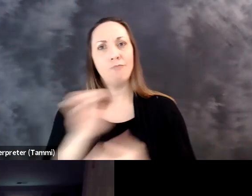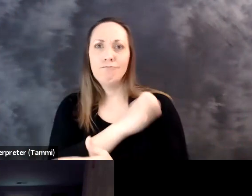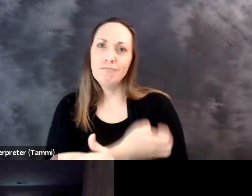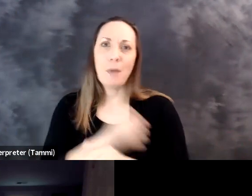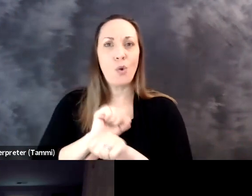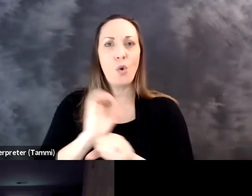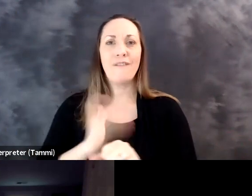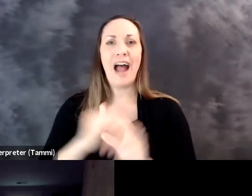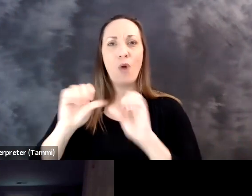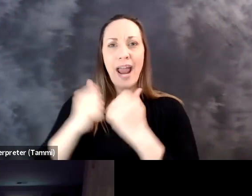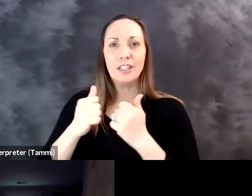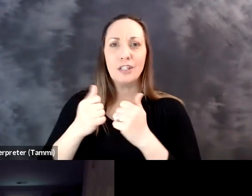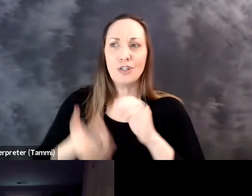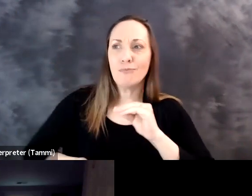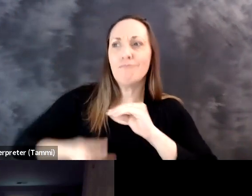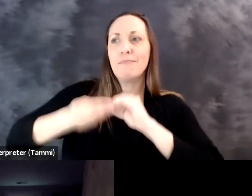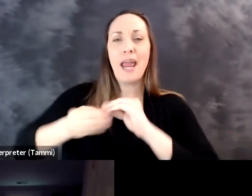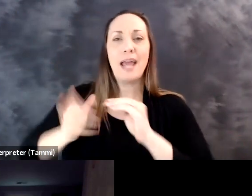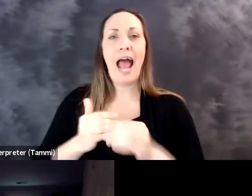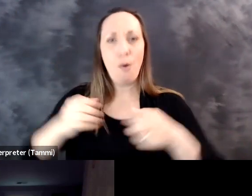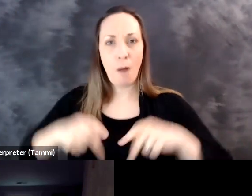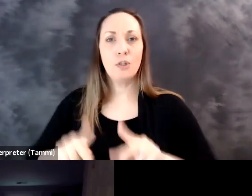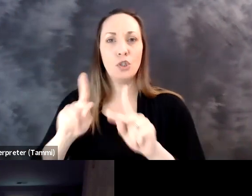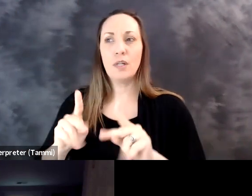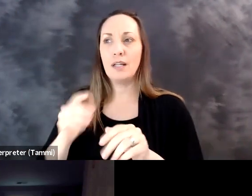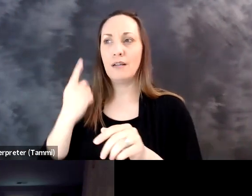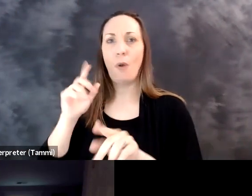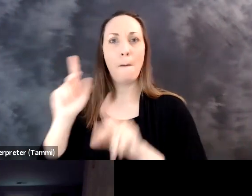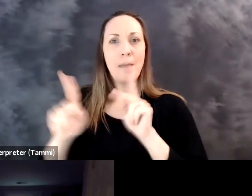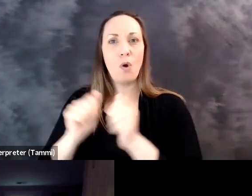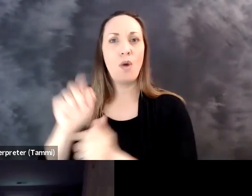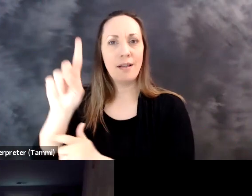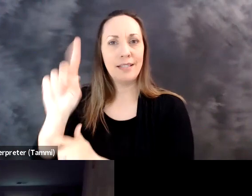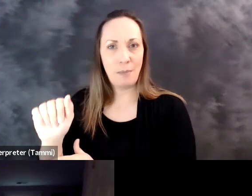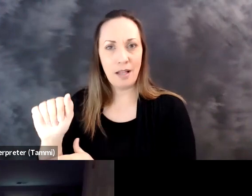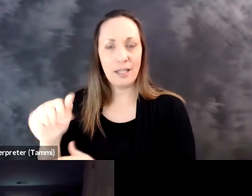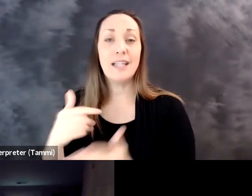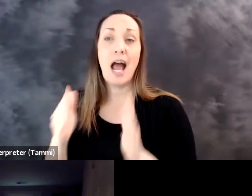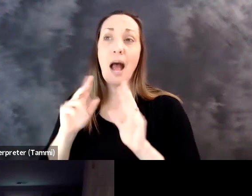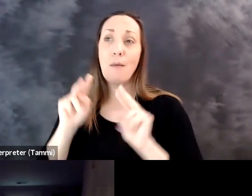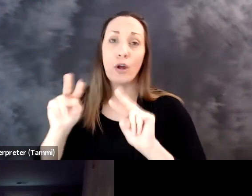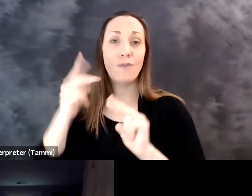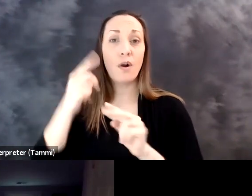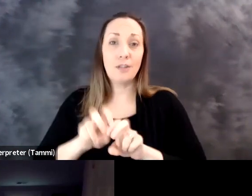I just started in OFCCP a few months ago and I'm energized by the work of our agency to expand opportunity to good